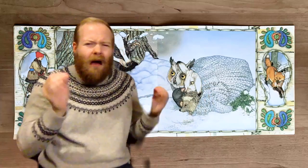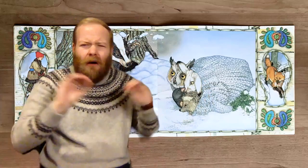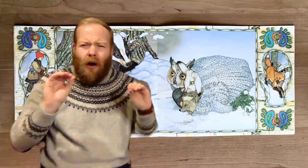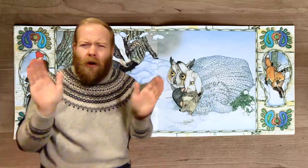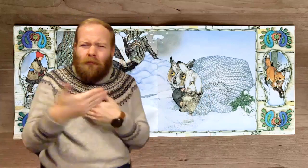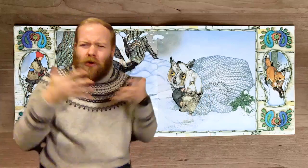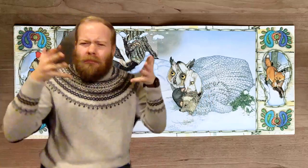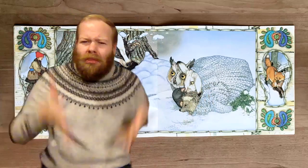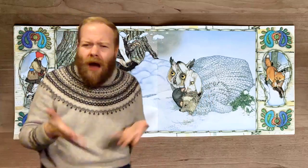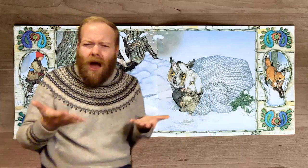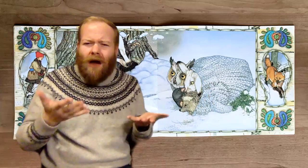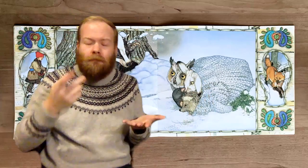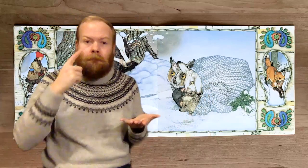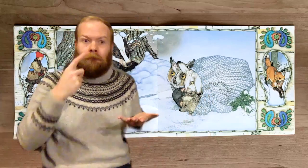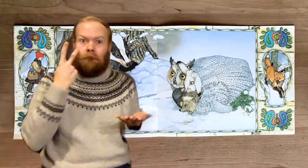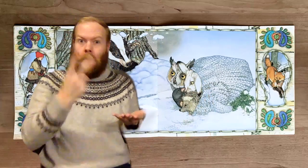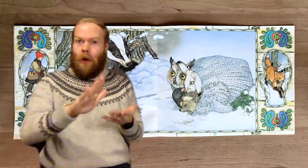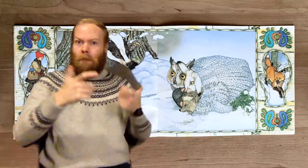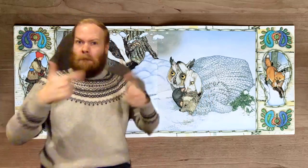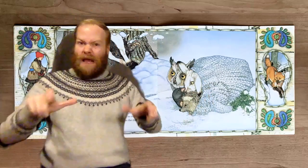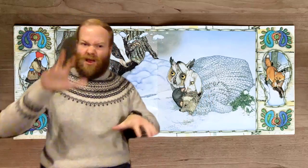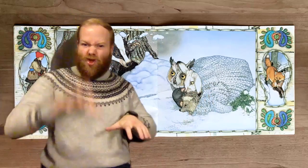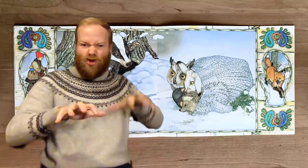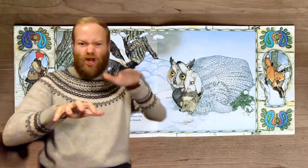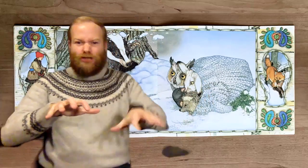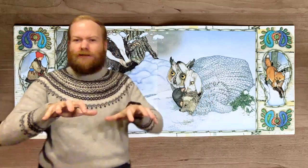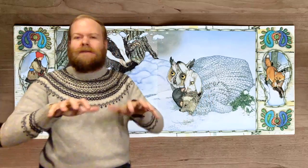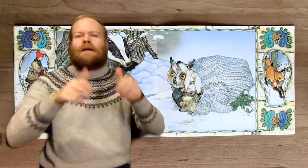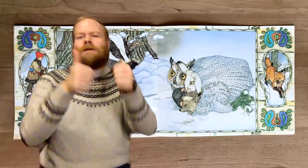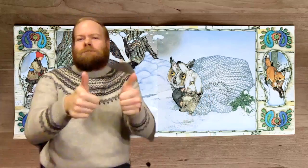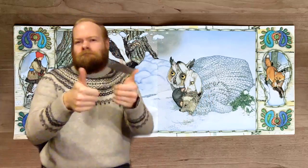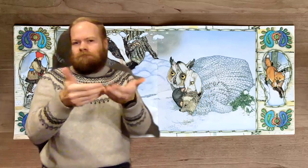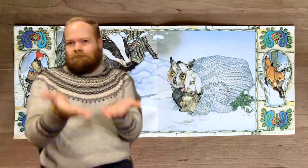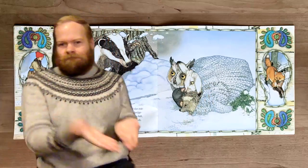There was no room left, but when they saw his diggers, they gave him the thumb.